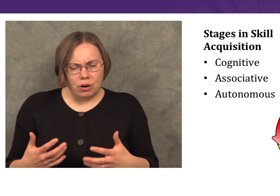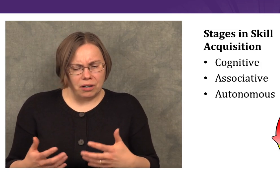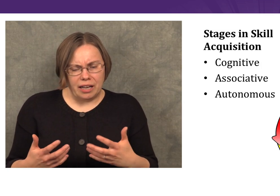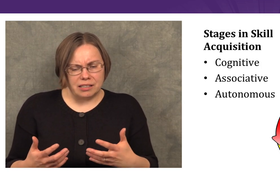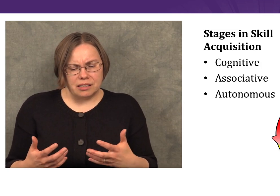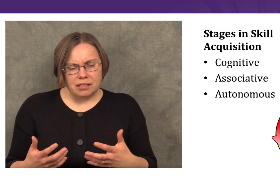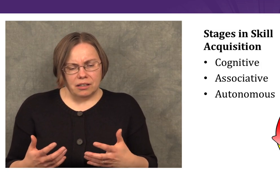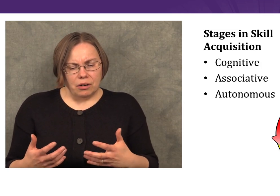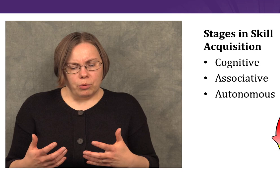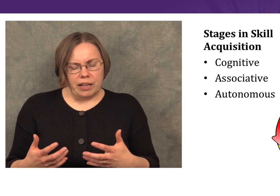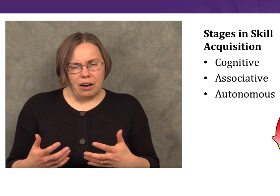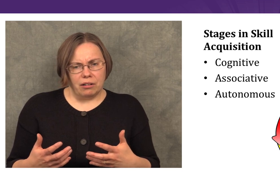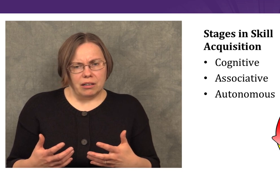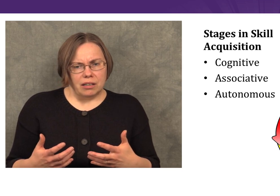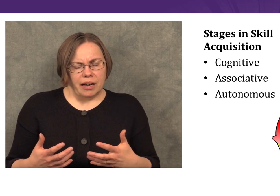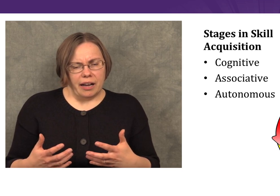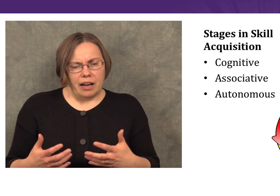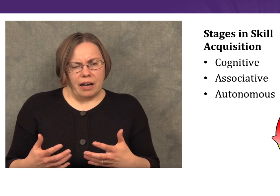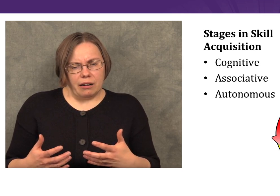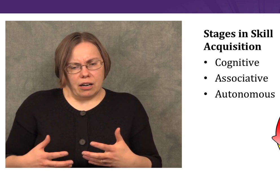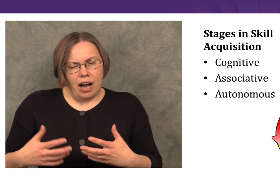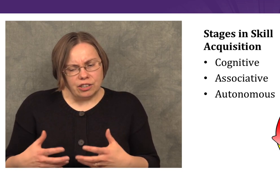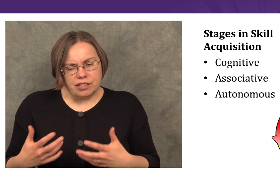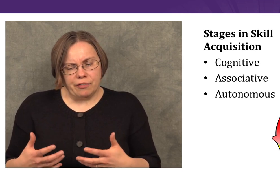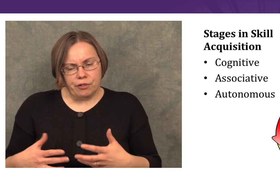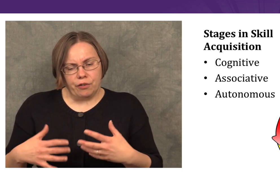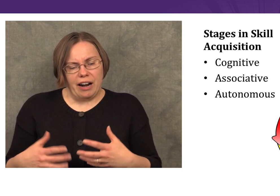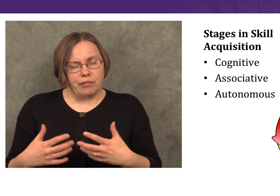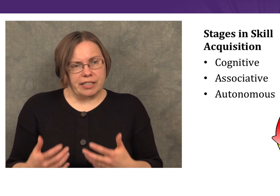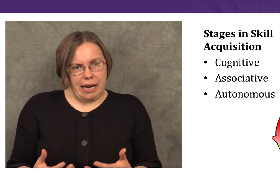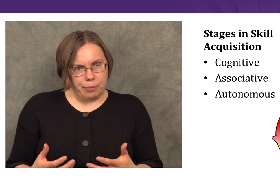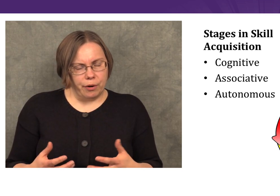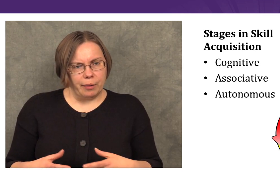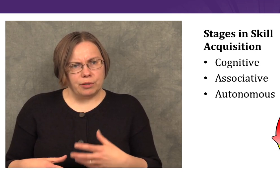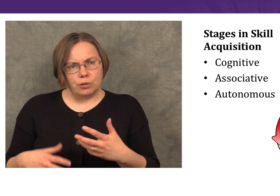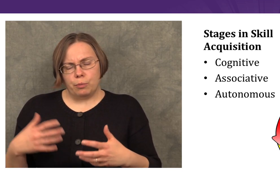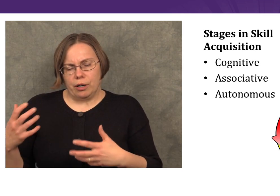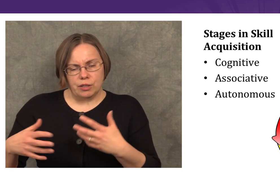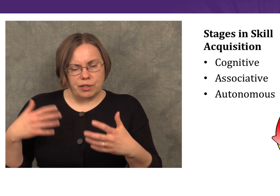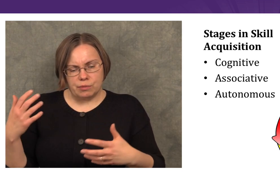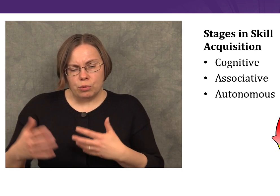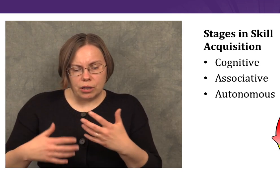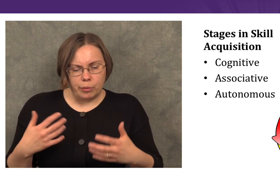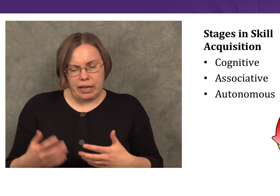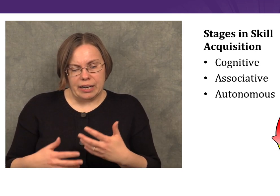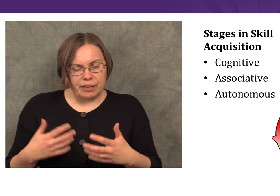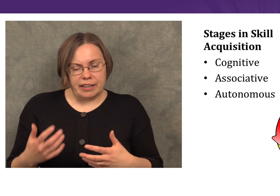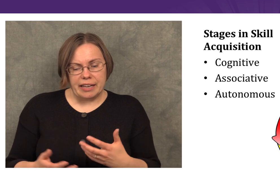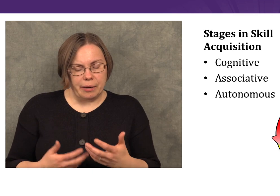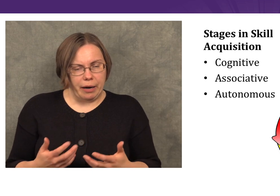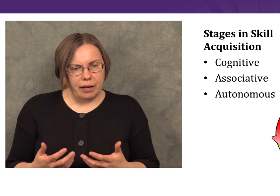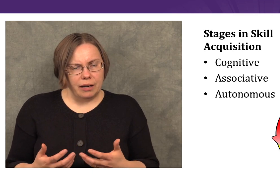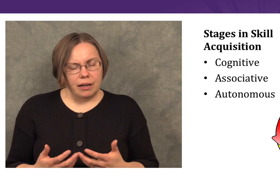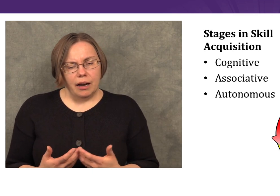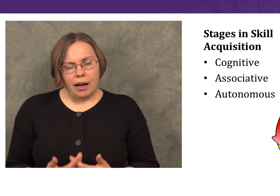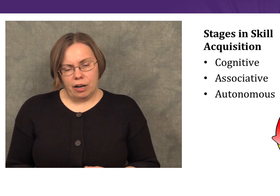more or less without conscious effort for every step. We’re able to do parts of it smoothly without even thinking about it,